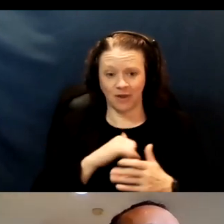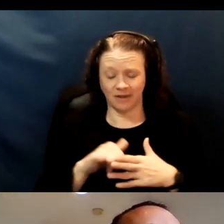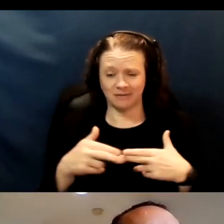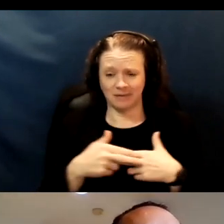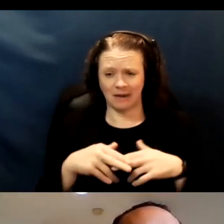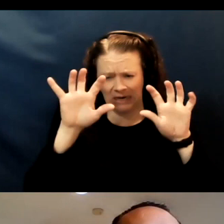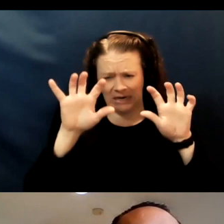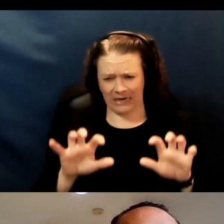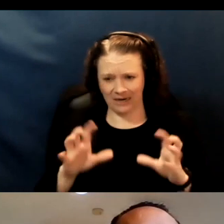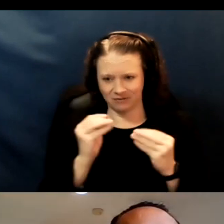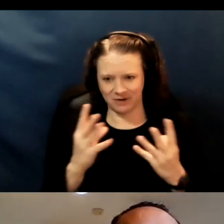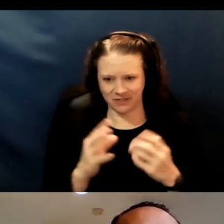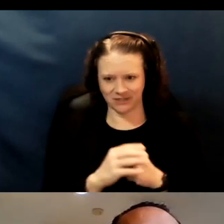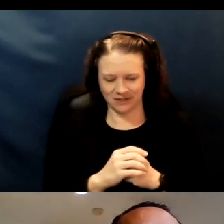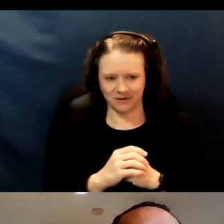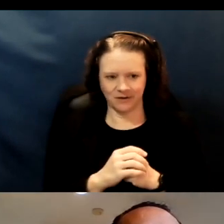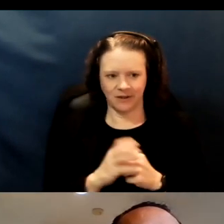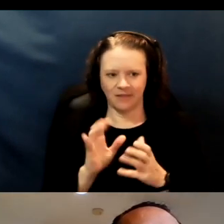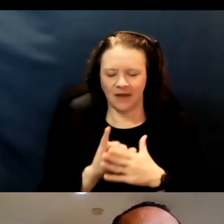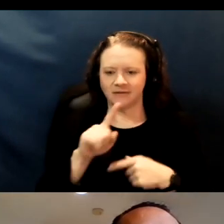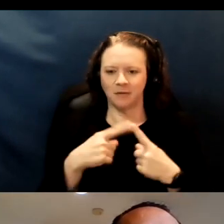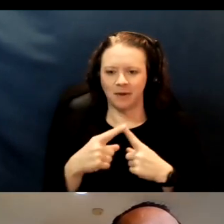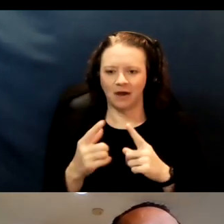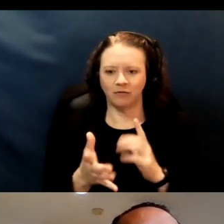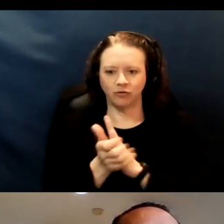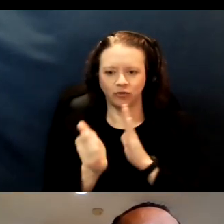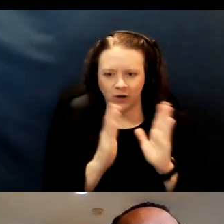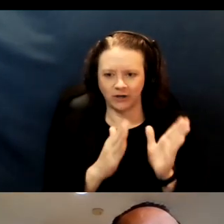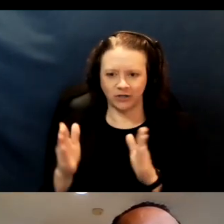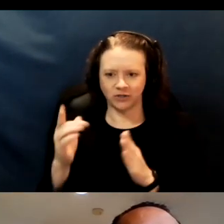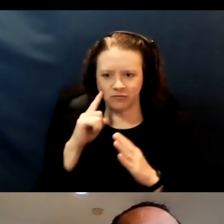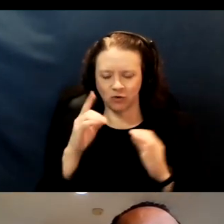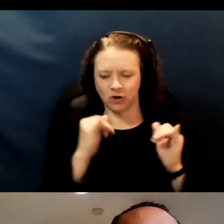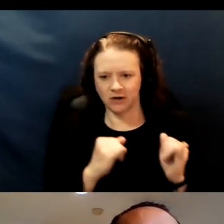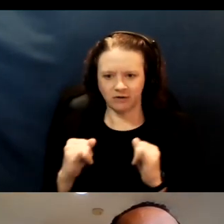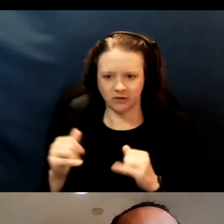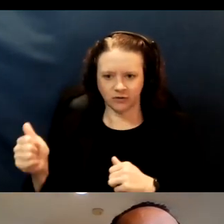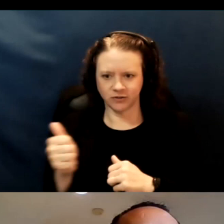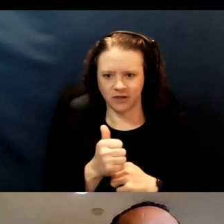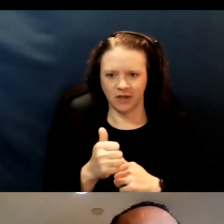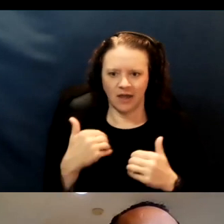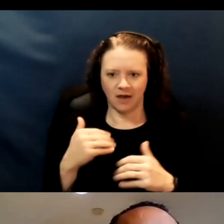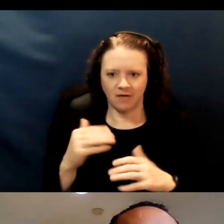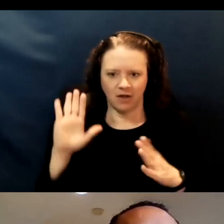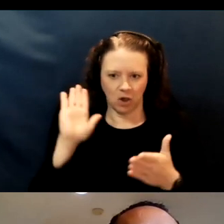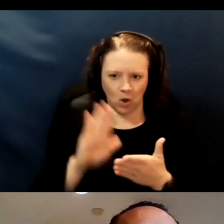So this slide is about strategies for individuals with low mobility who are over the age of 65,